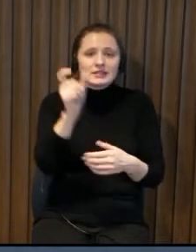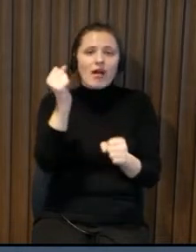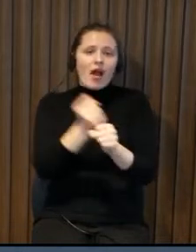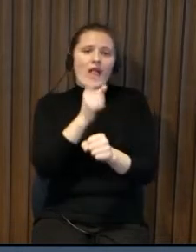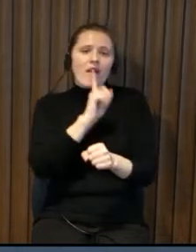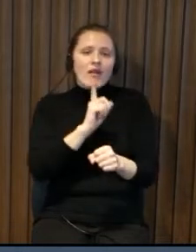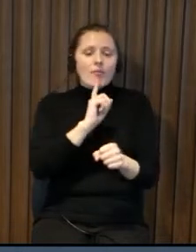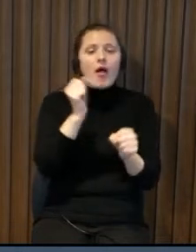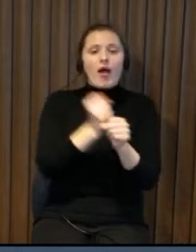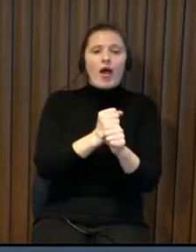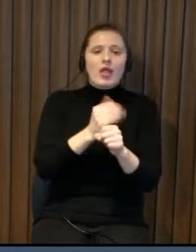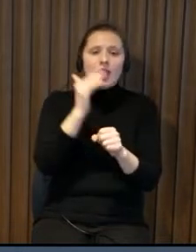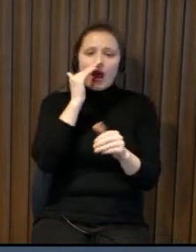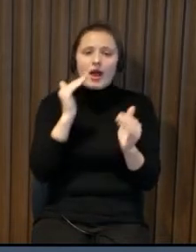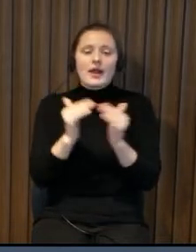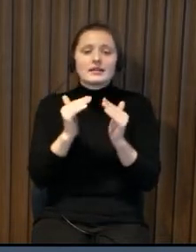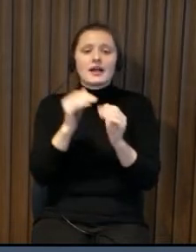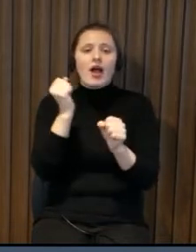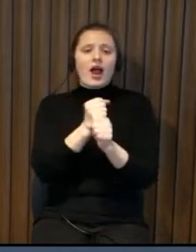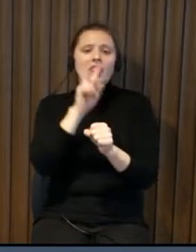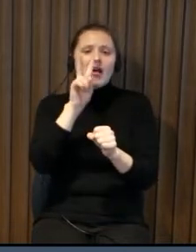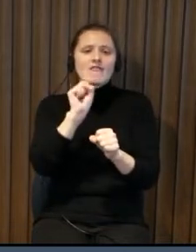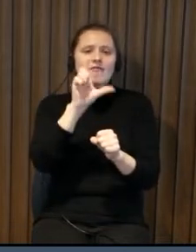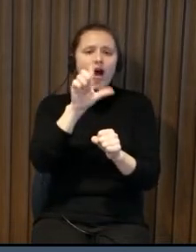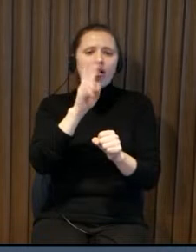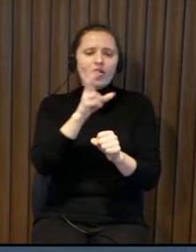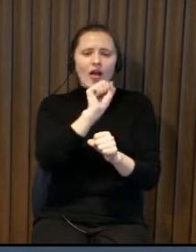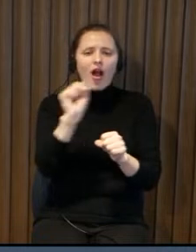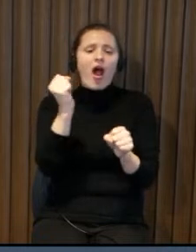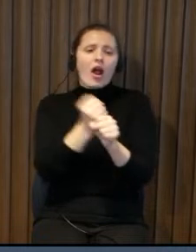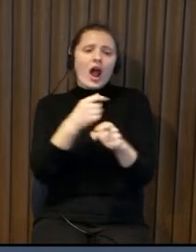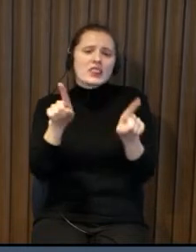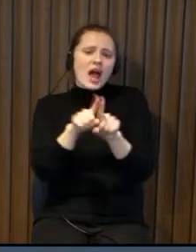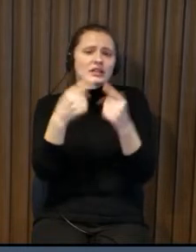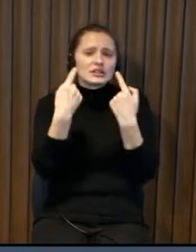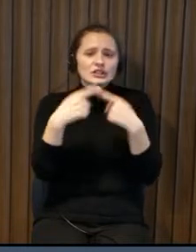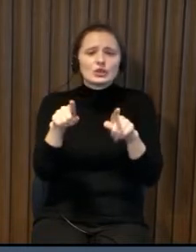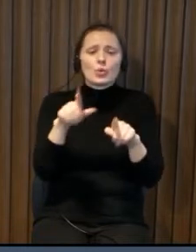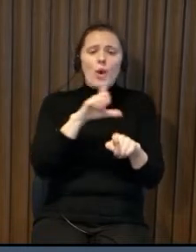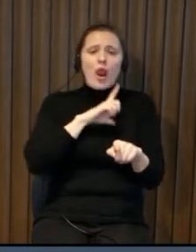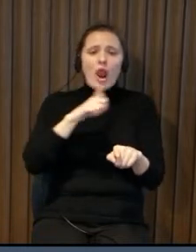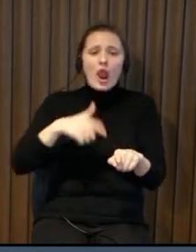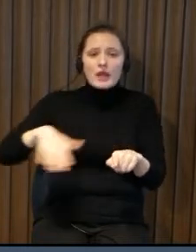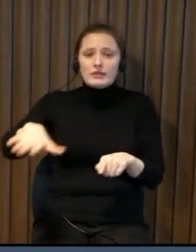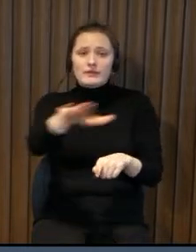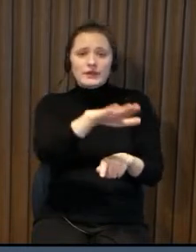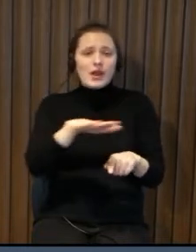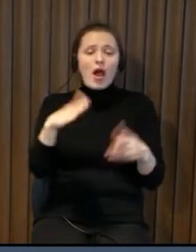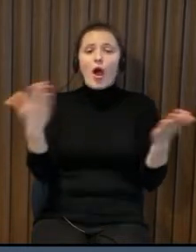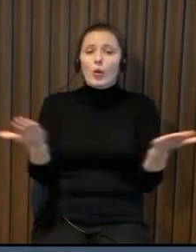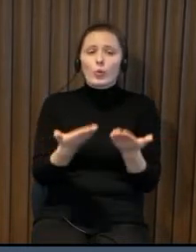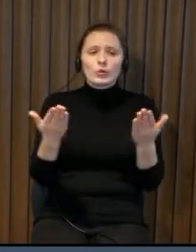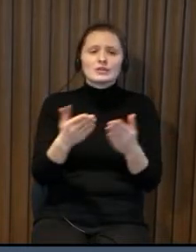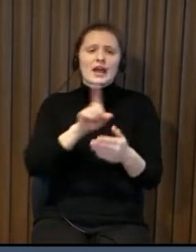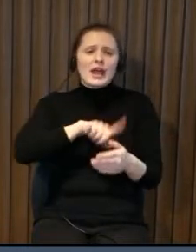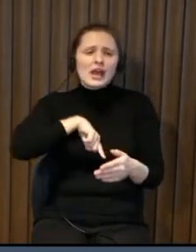active people in liepaja and razak and also welcome towns and other places in latvia who